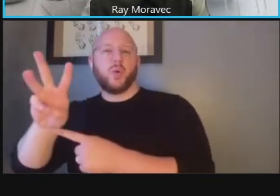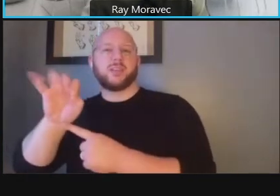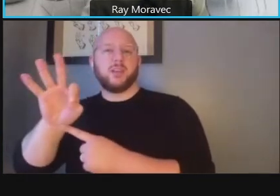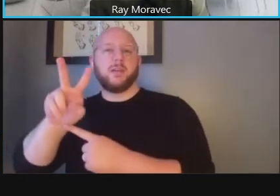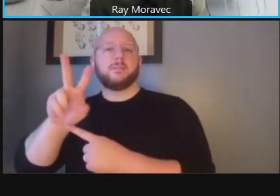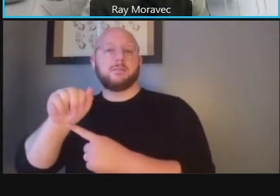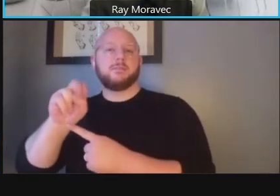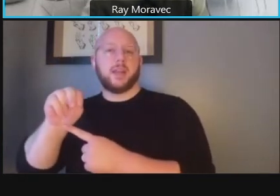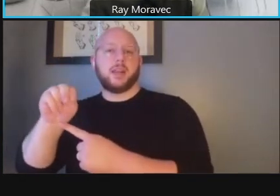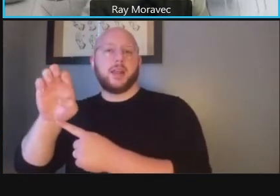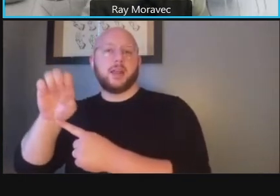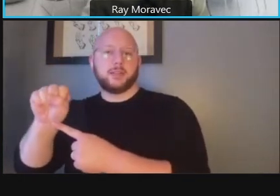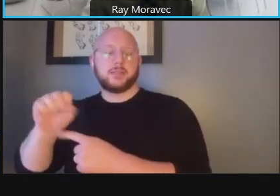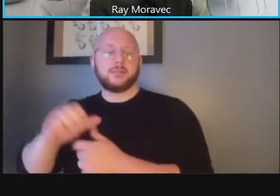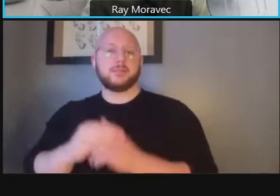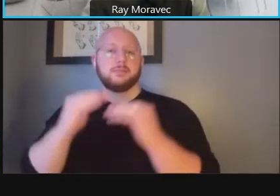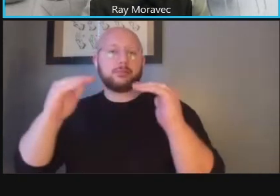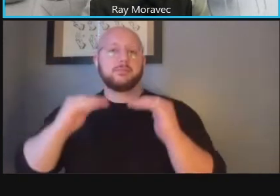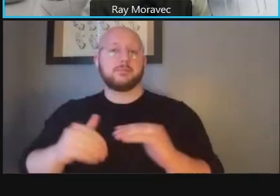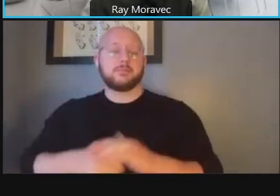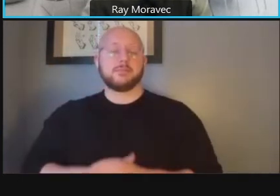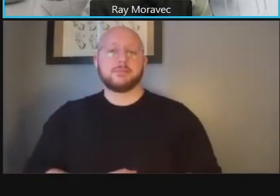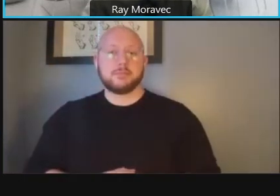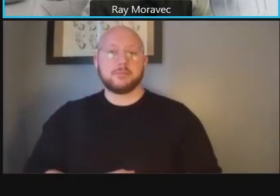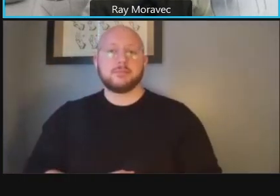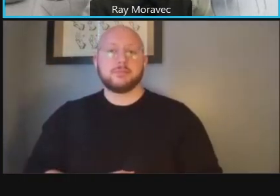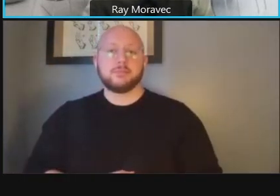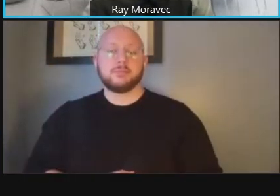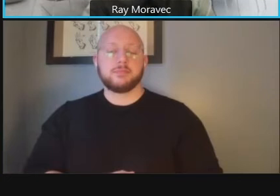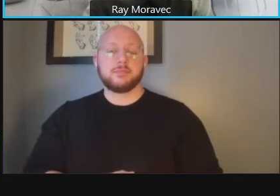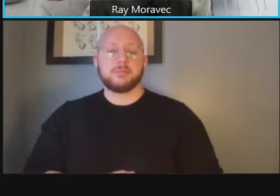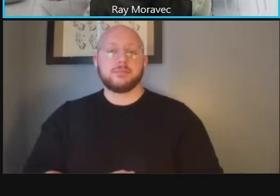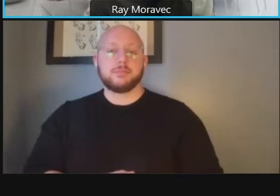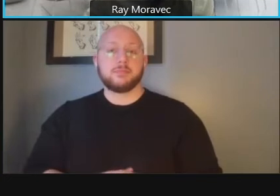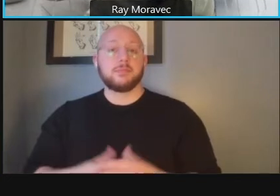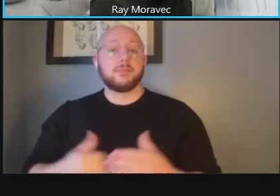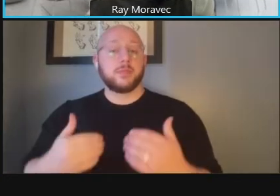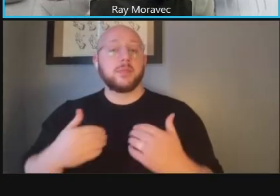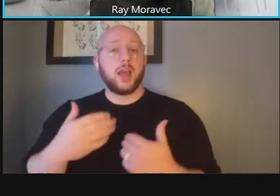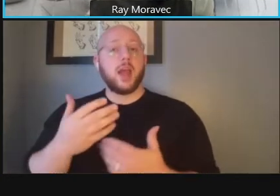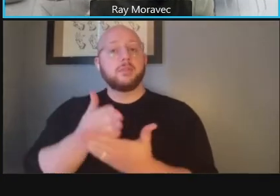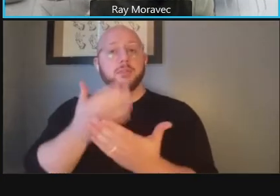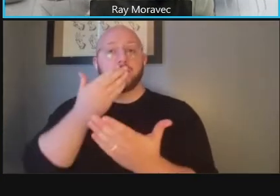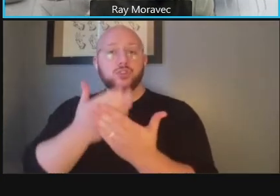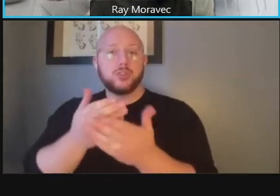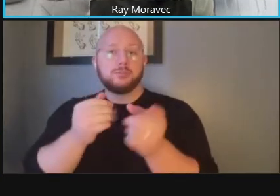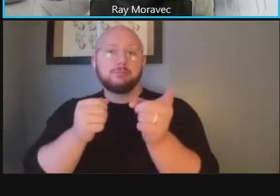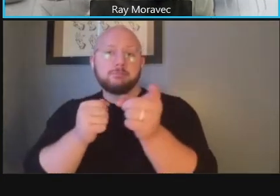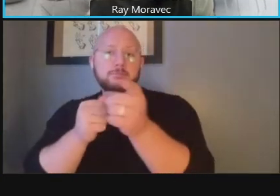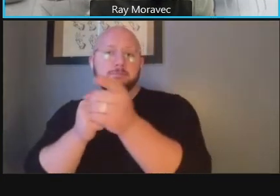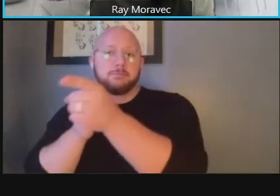go to the next slide uh there's some good strength there are medium bump outs and opportunities